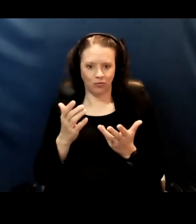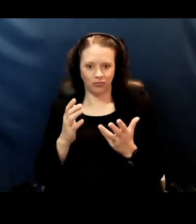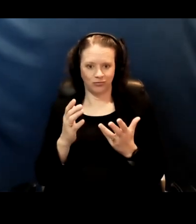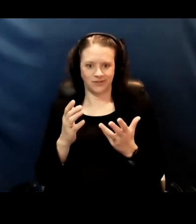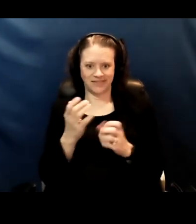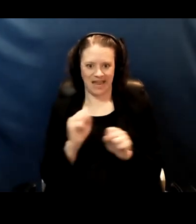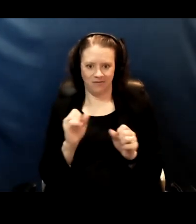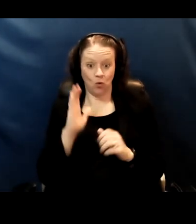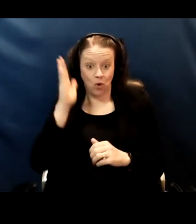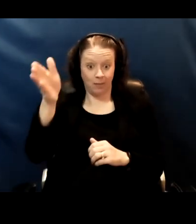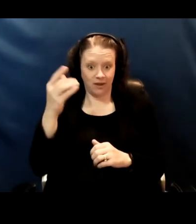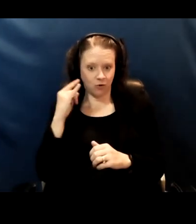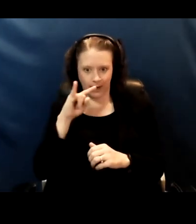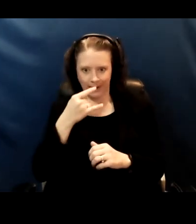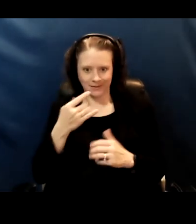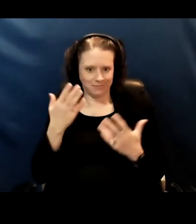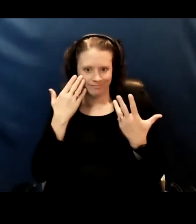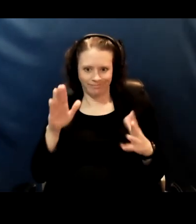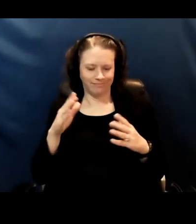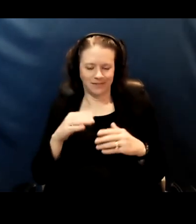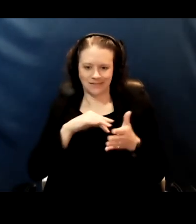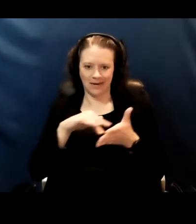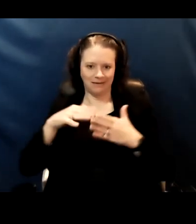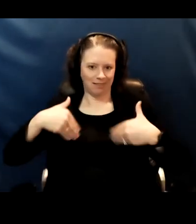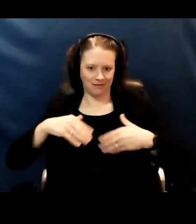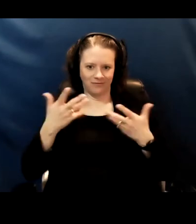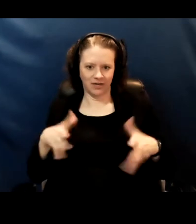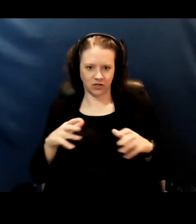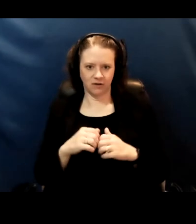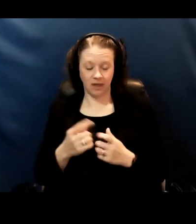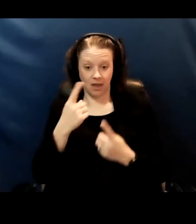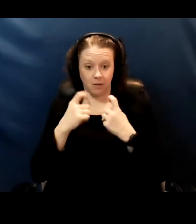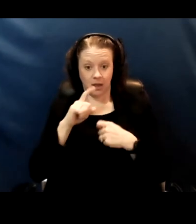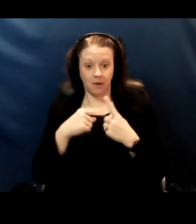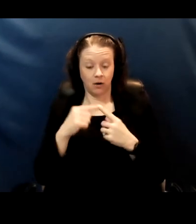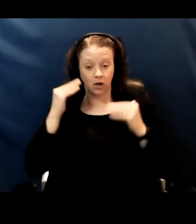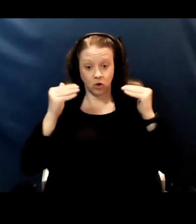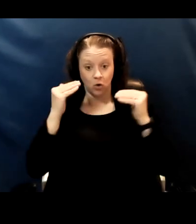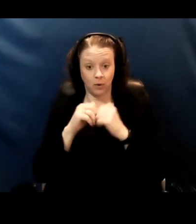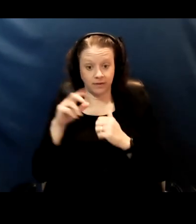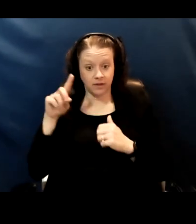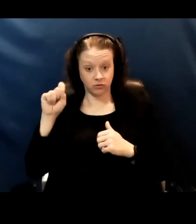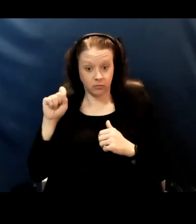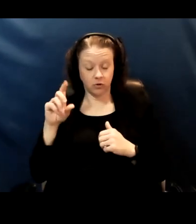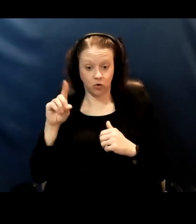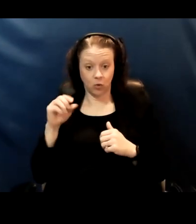that's why we're not vaccinating kids yet. If you ask me what about an adult with down syndrome and do I think that the vaccine is safe for them?